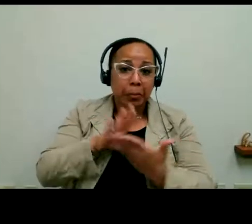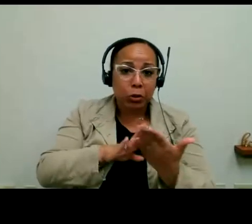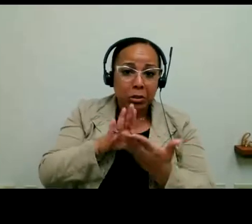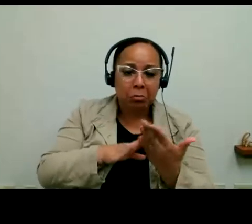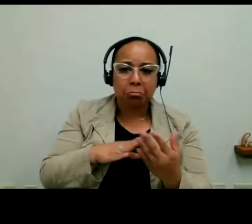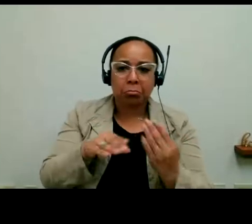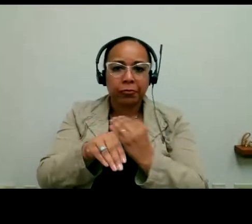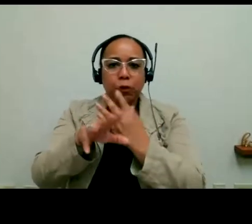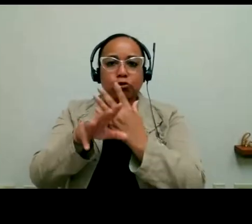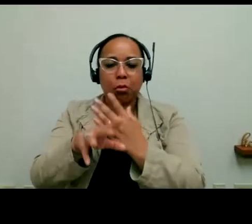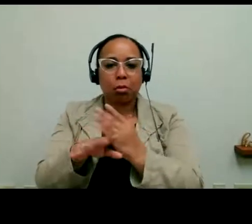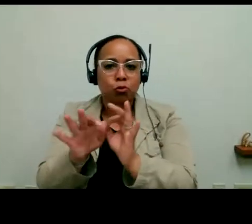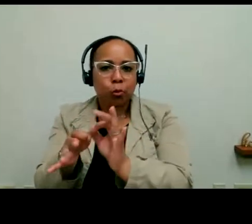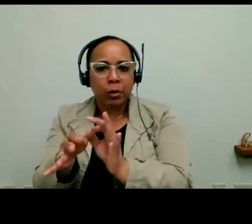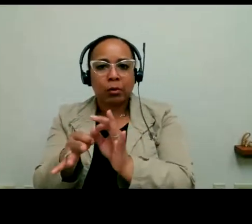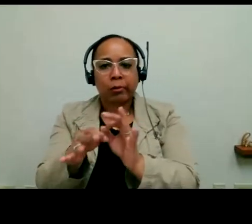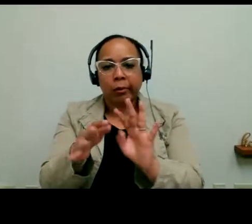virtual, sign language interpreter, captioning. Ability to write notes.